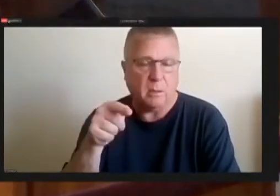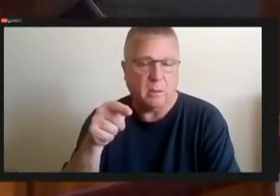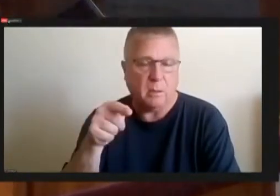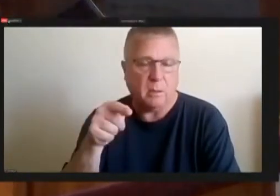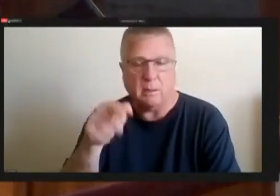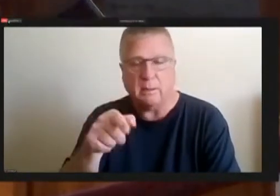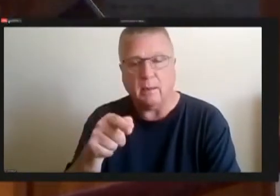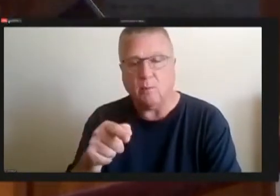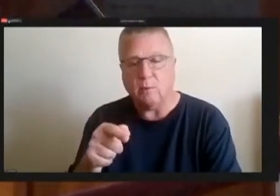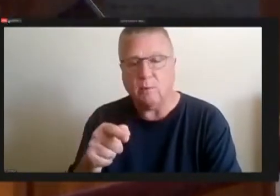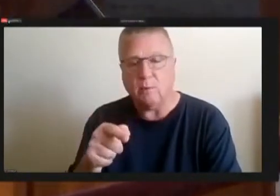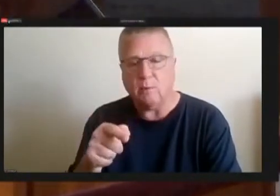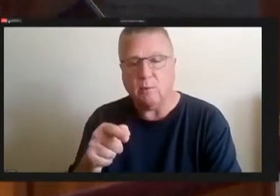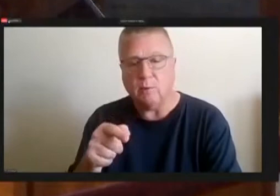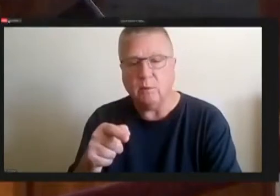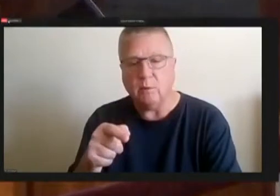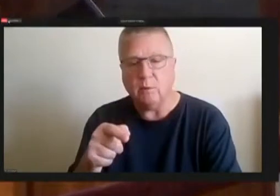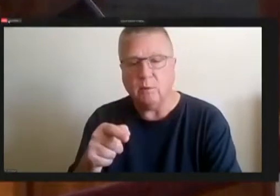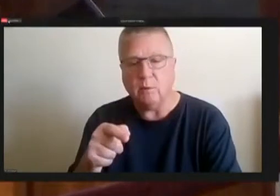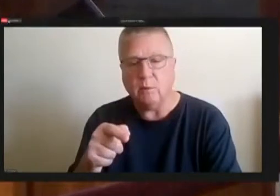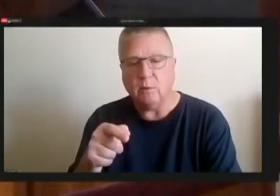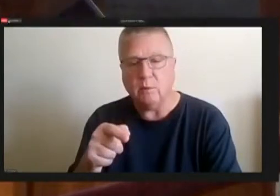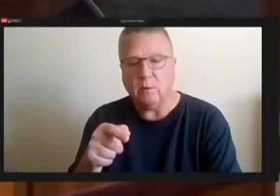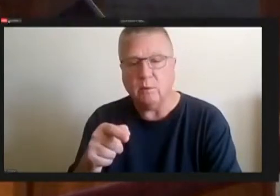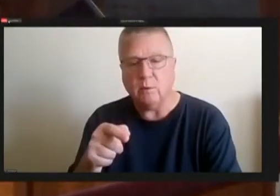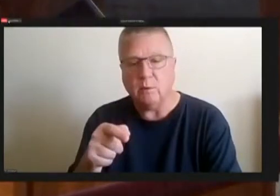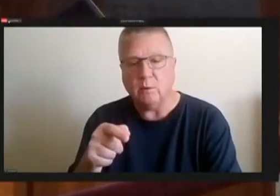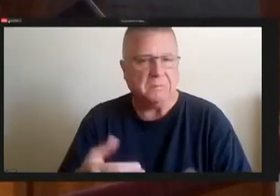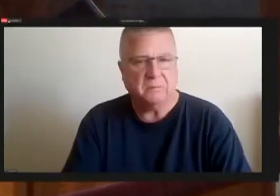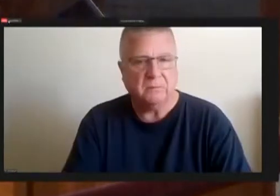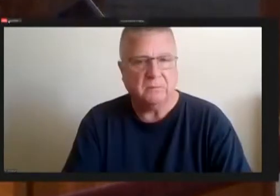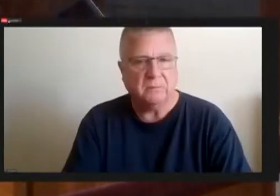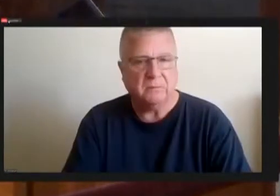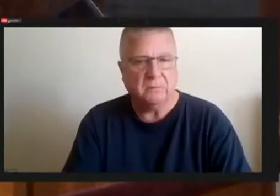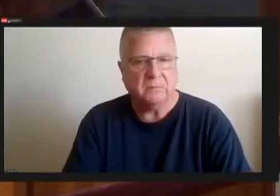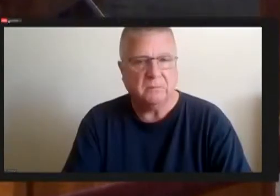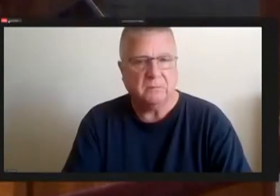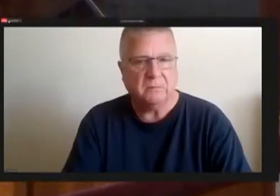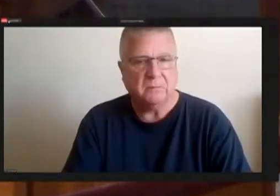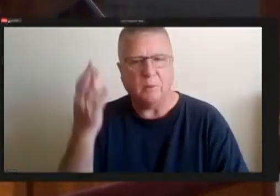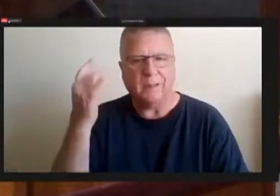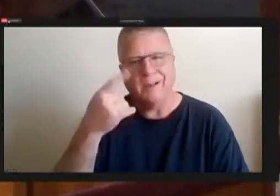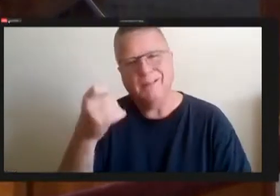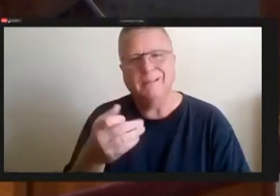And what we see in front of us now but that's, you know, probably due to last minute, trying